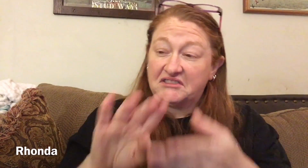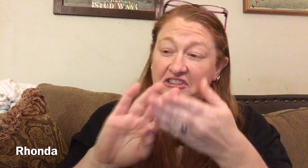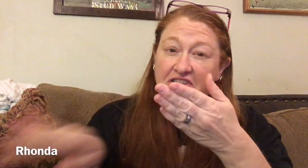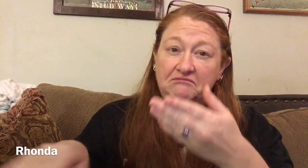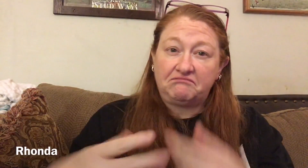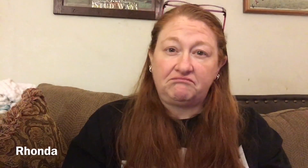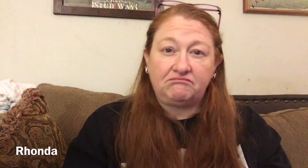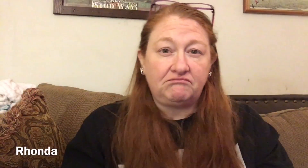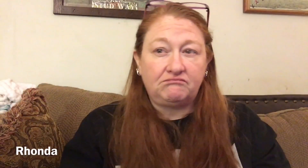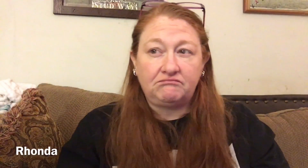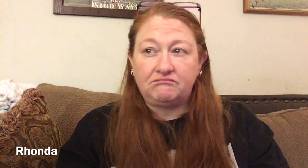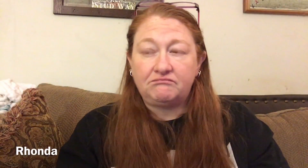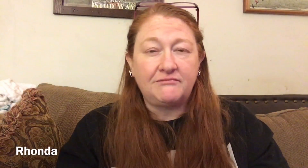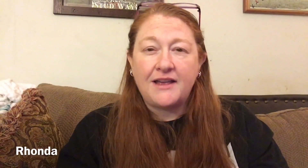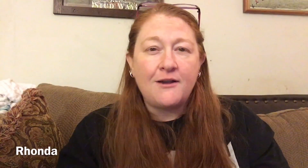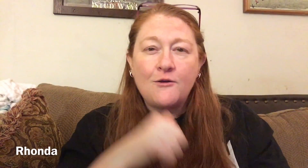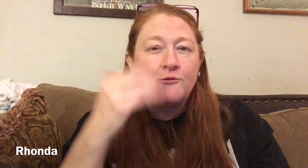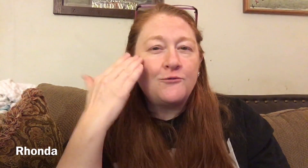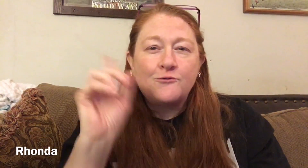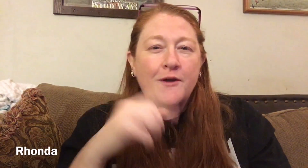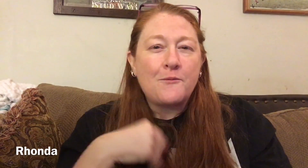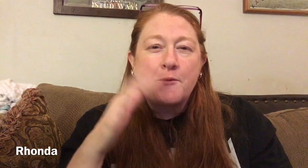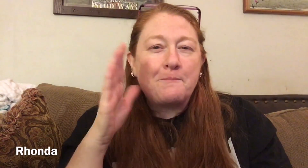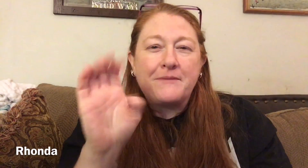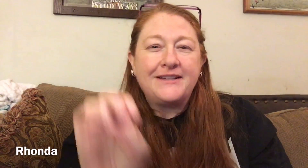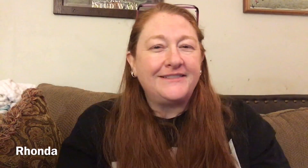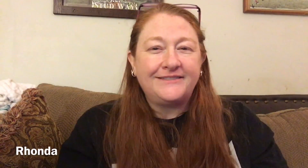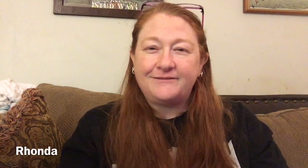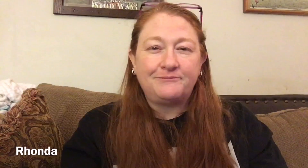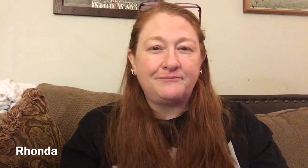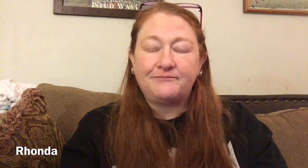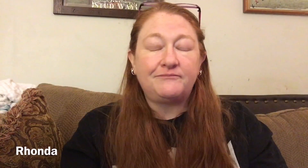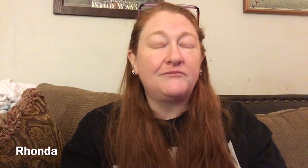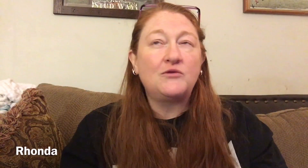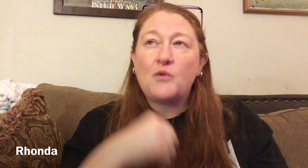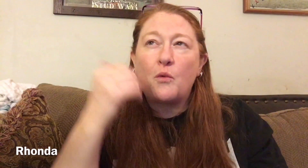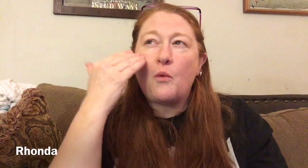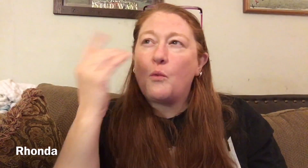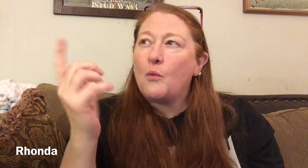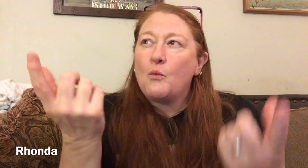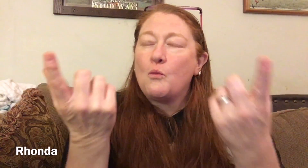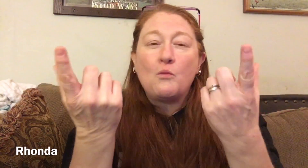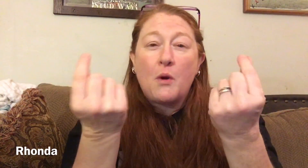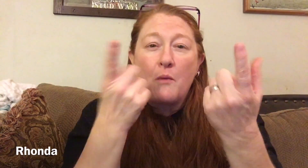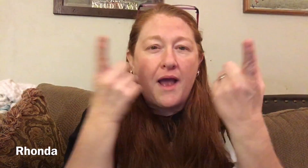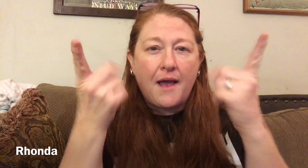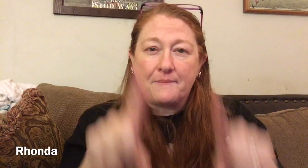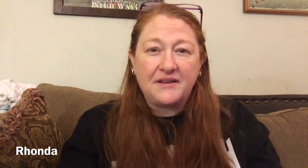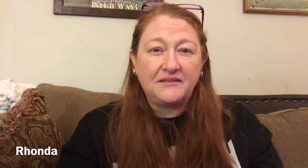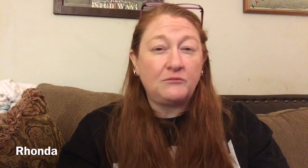However, without ASL... I don't know where I would be nor do I know what would happen to me...